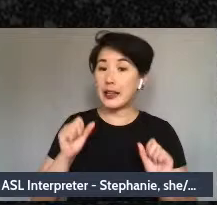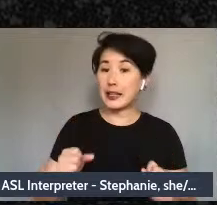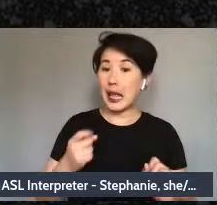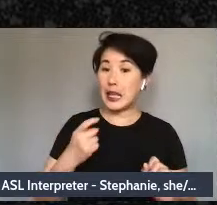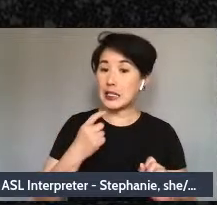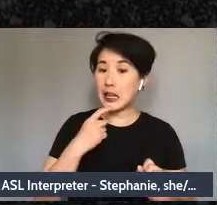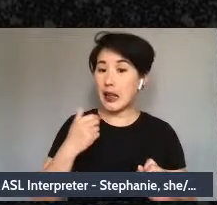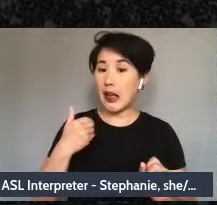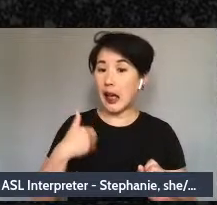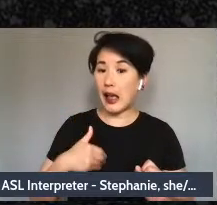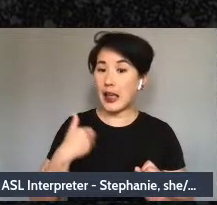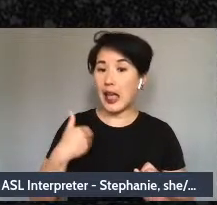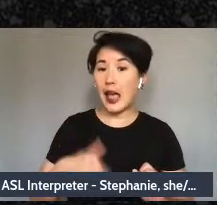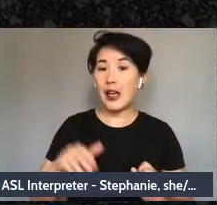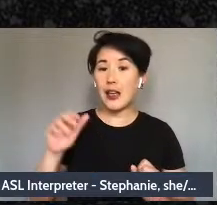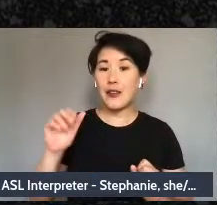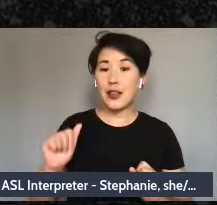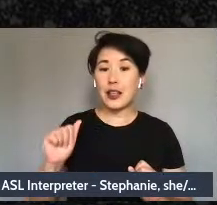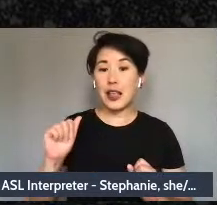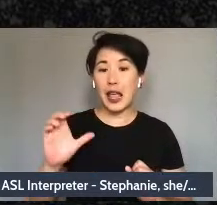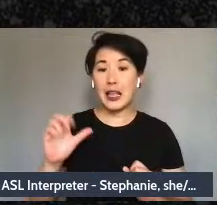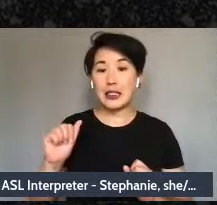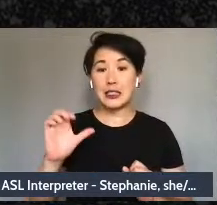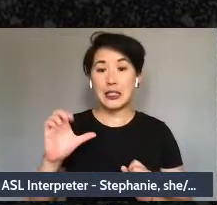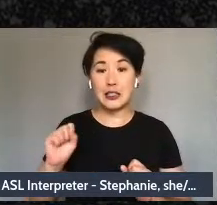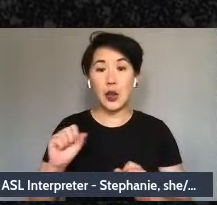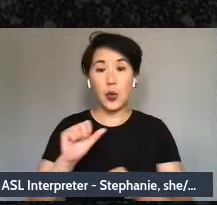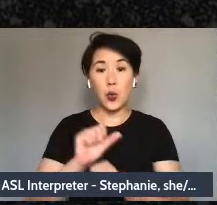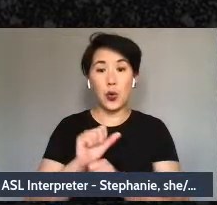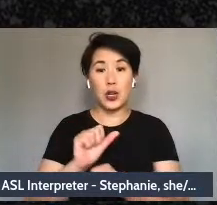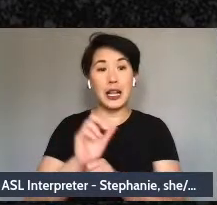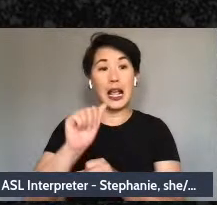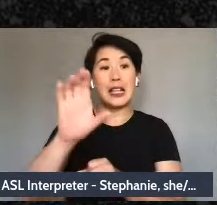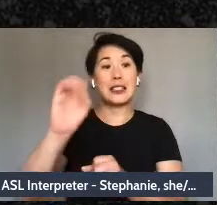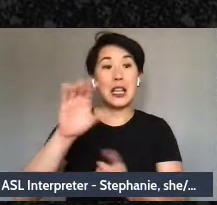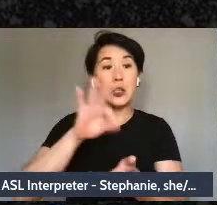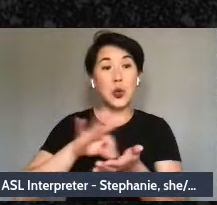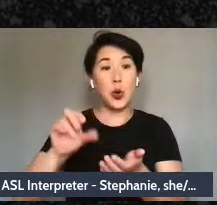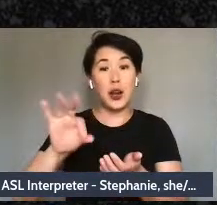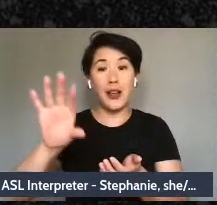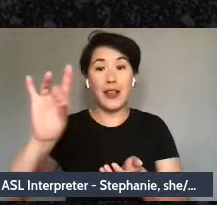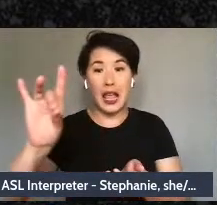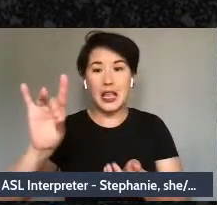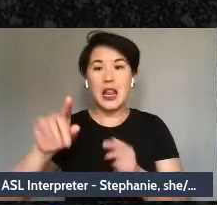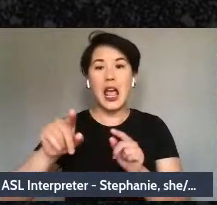eight and other folk get the idea without my re-traumatizing myself with the full story.